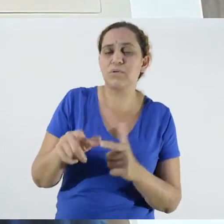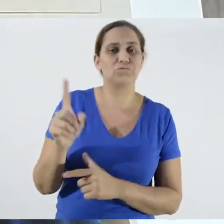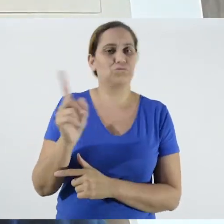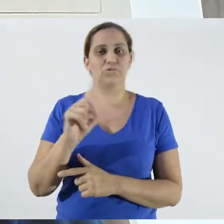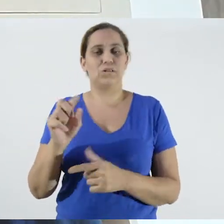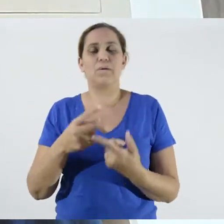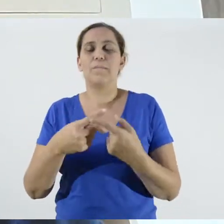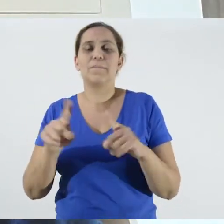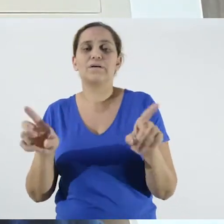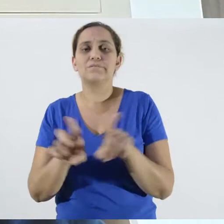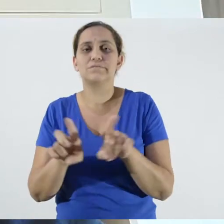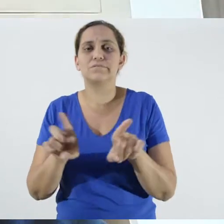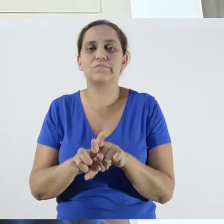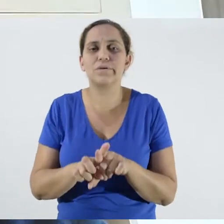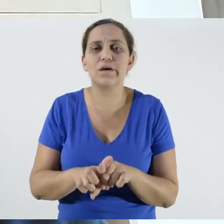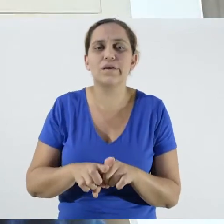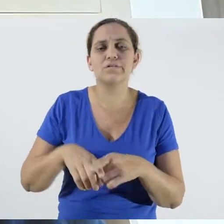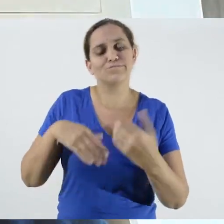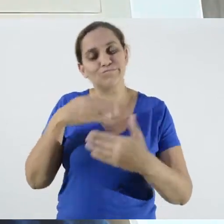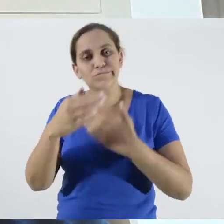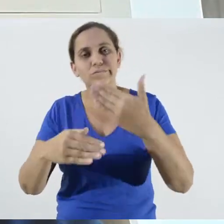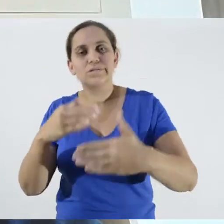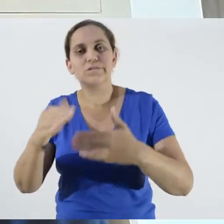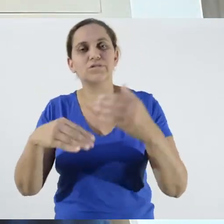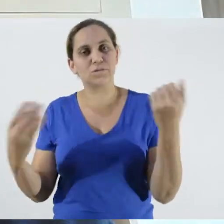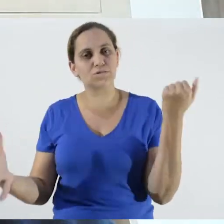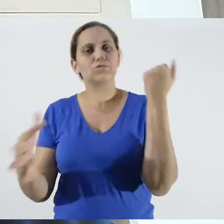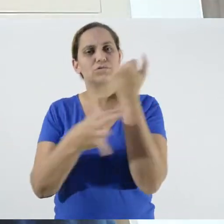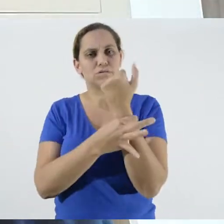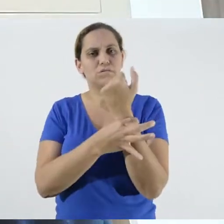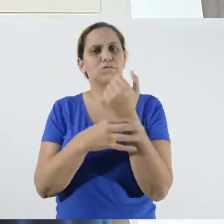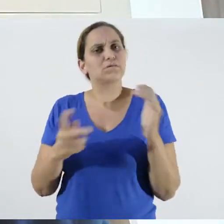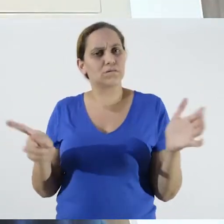as well, with security, that they would have to adopt in their productive routines.